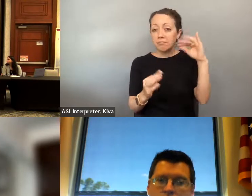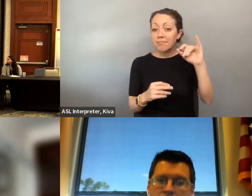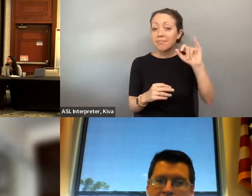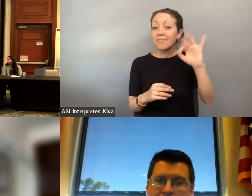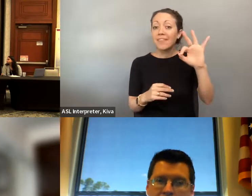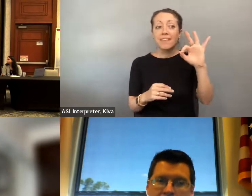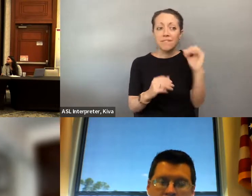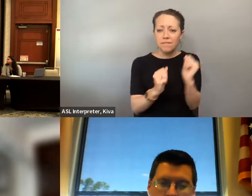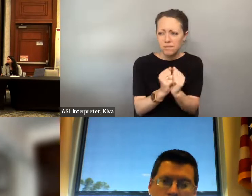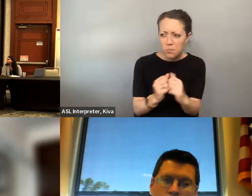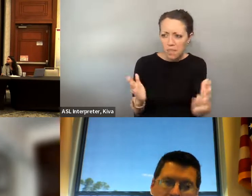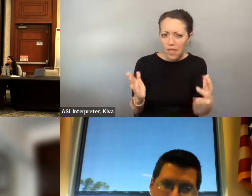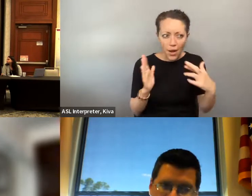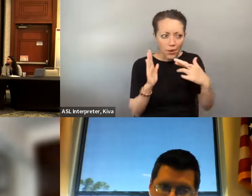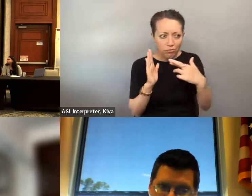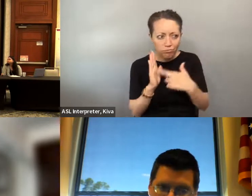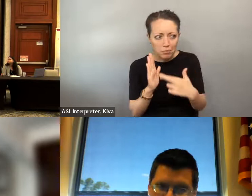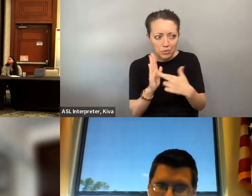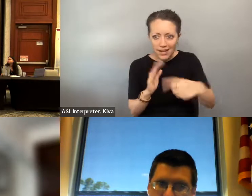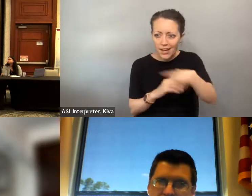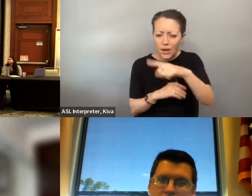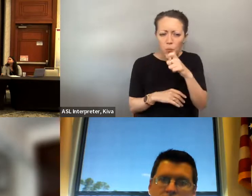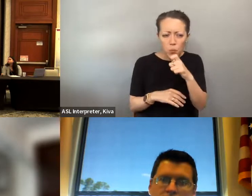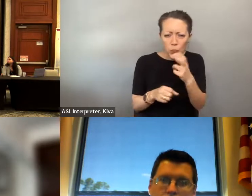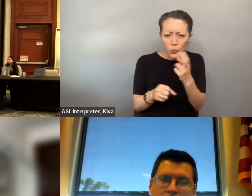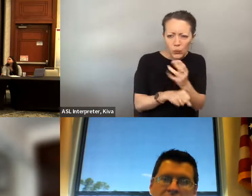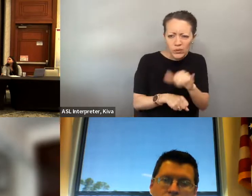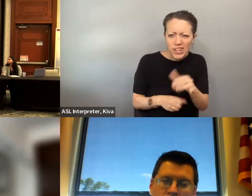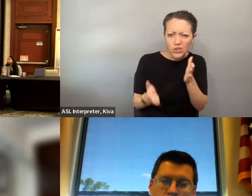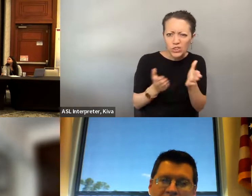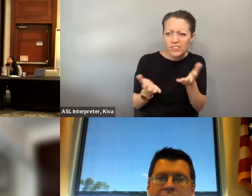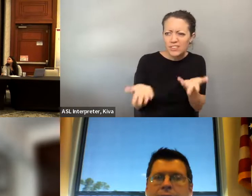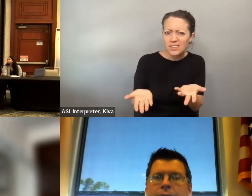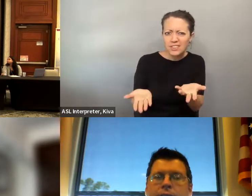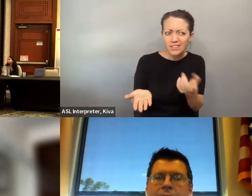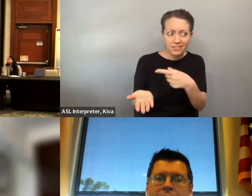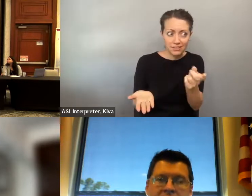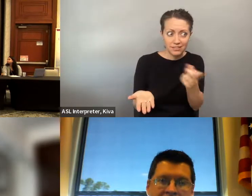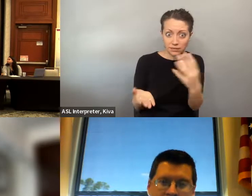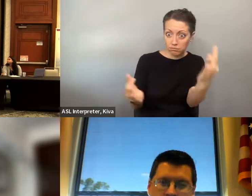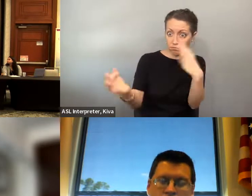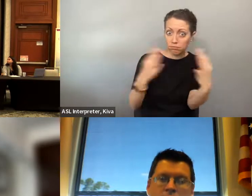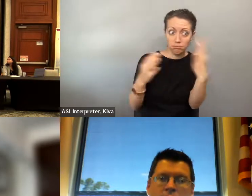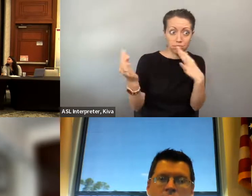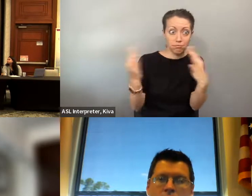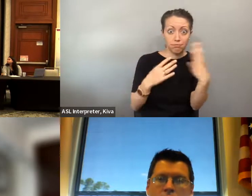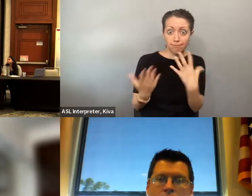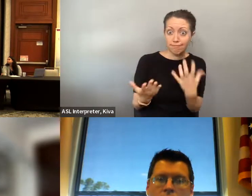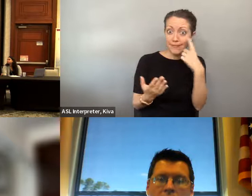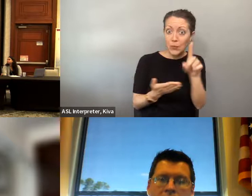these -- we have these para transit services, but of course it doesn't really -- it 's not as effective if we don'